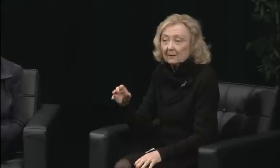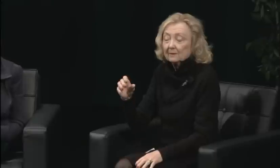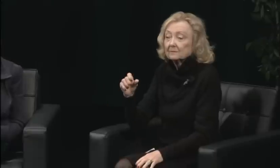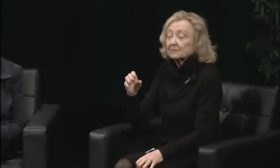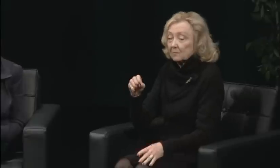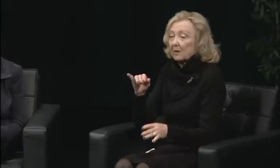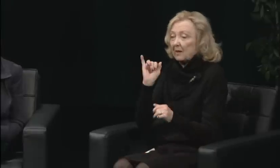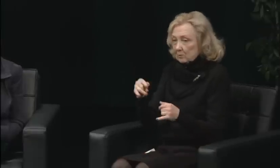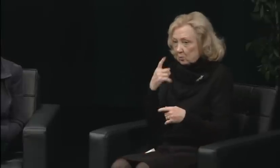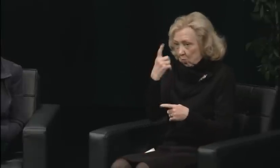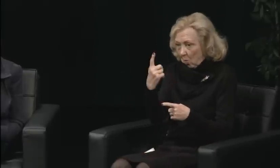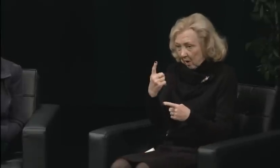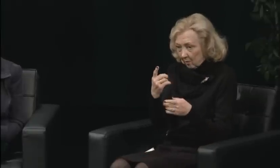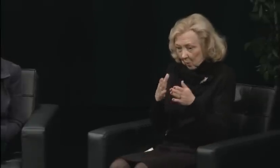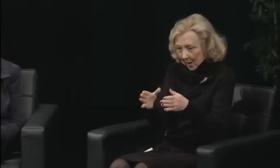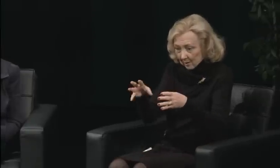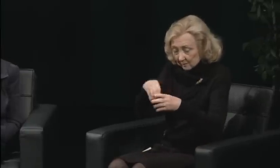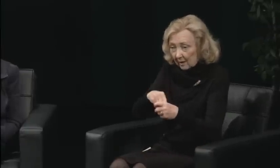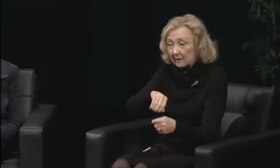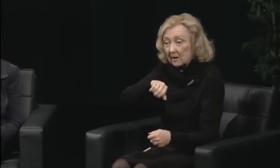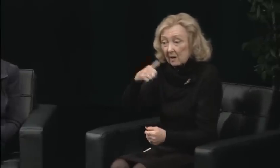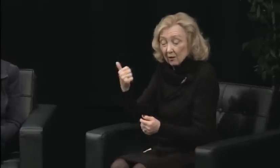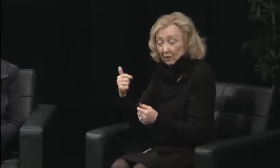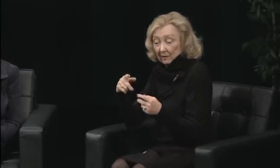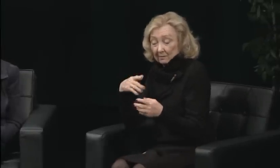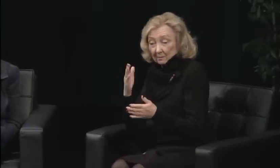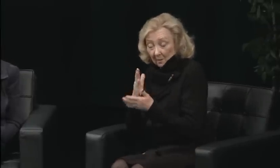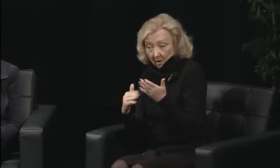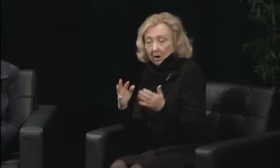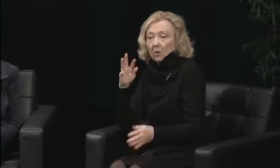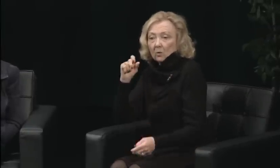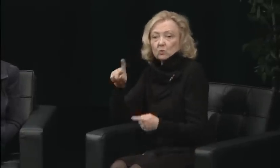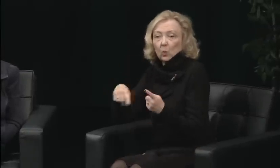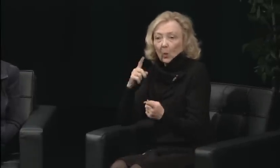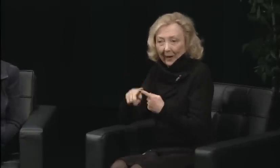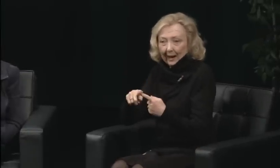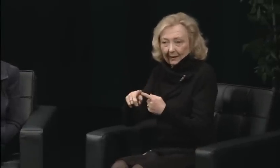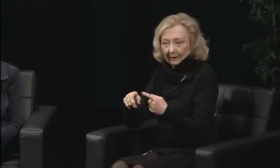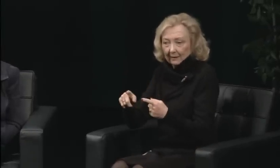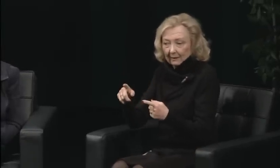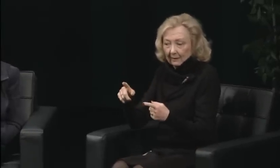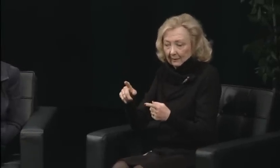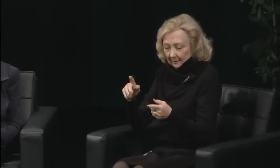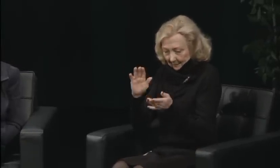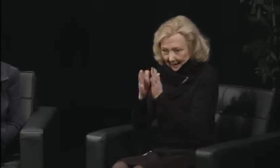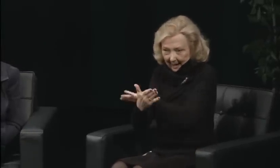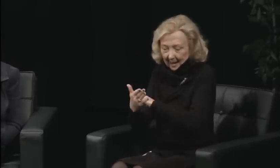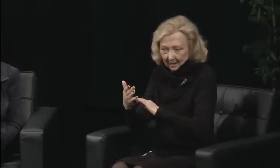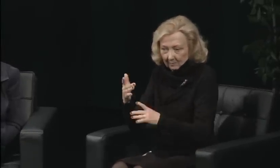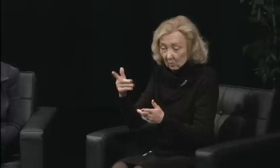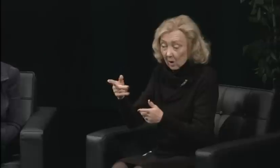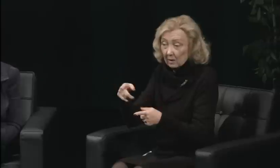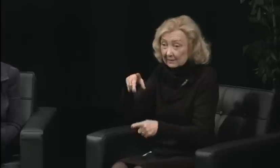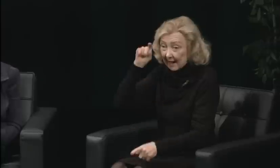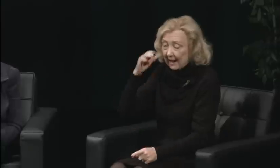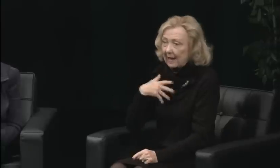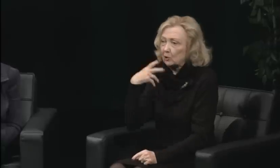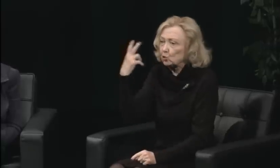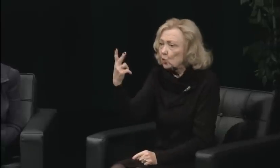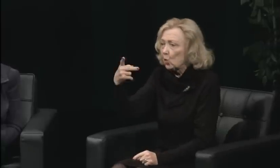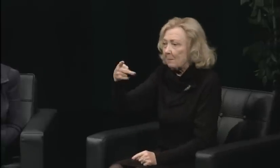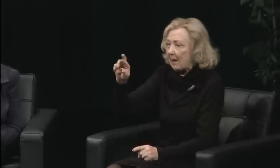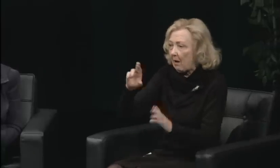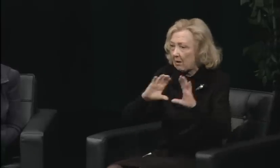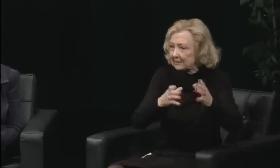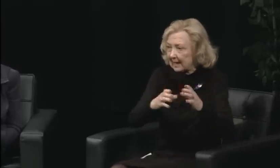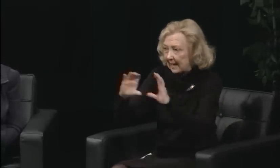and I actually brought a friend of mine from Howard University,